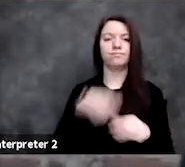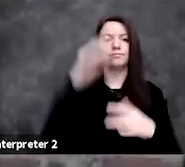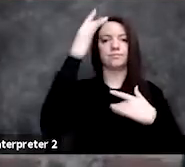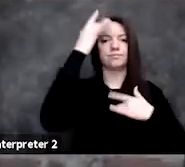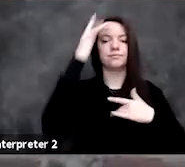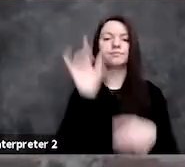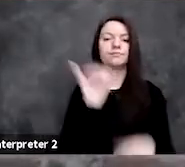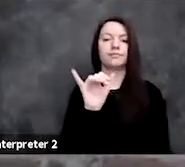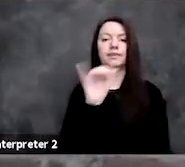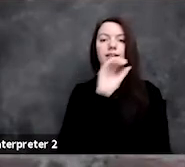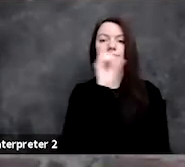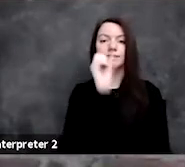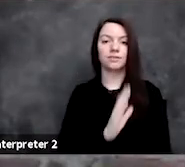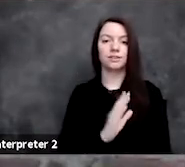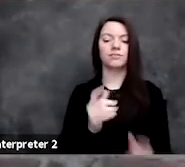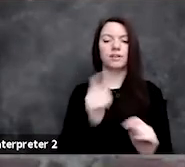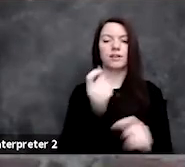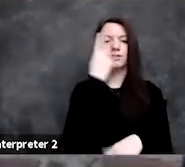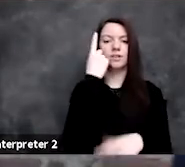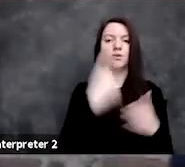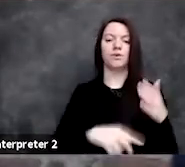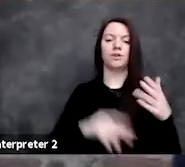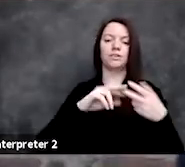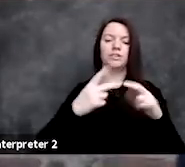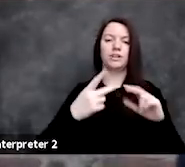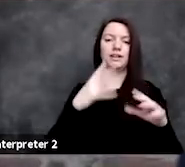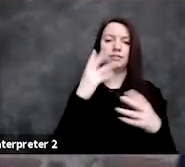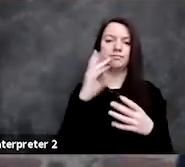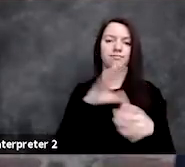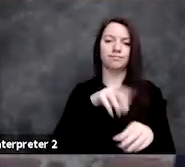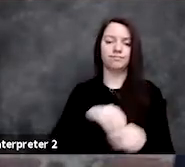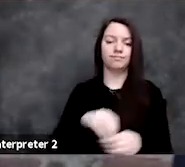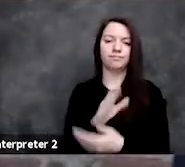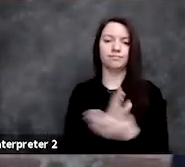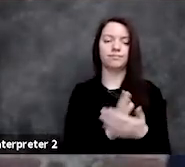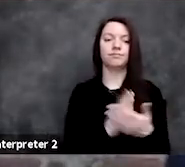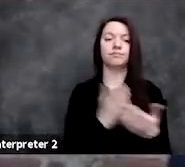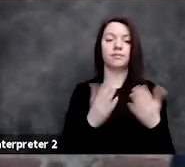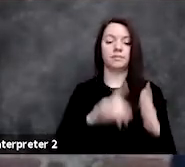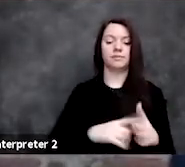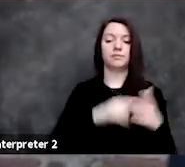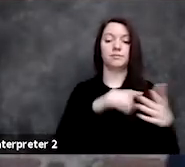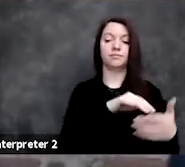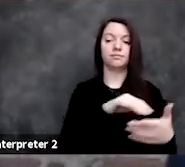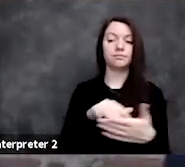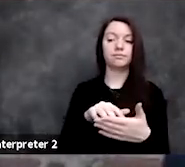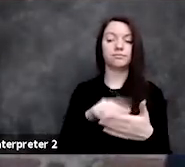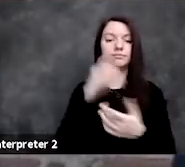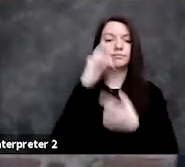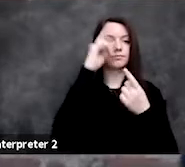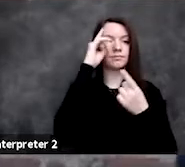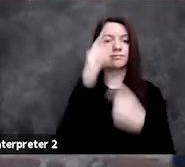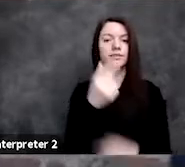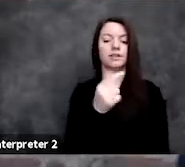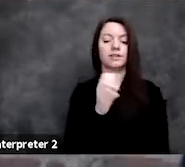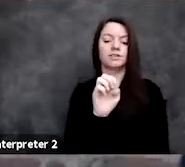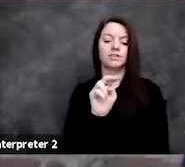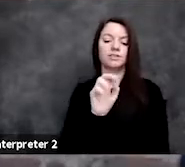and you're trying to understand the genetic basis of this disease, then you might do a study where you look at the genomes of many people with the disease,